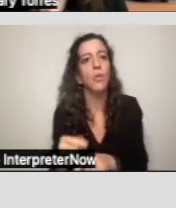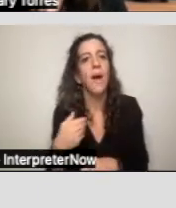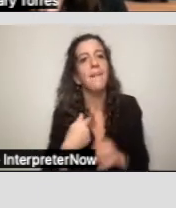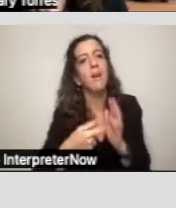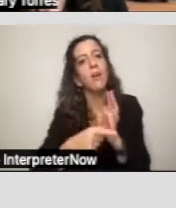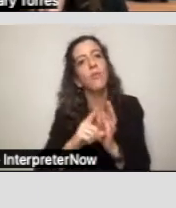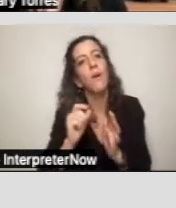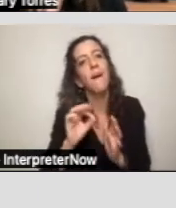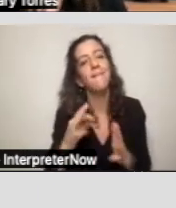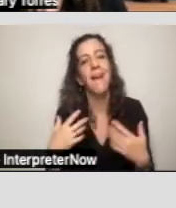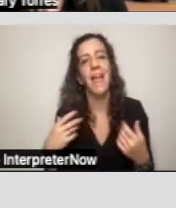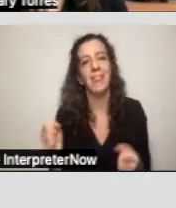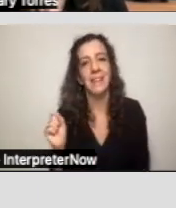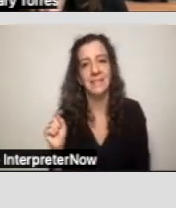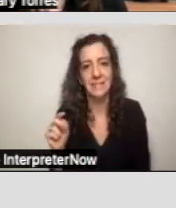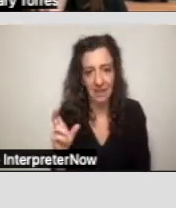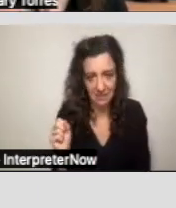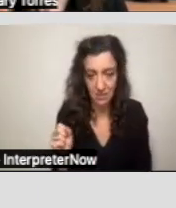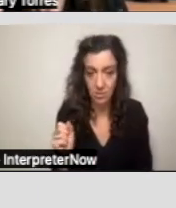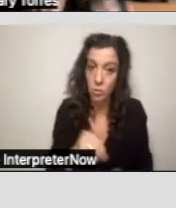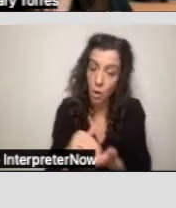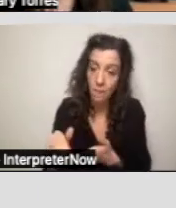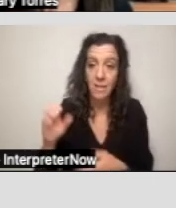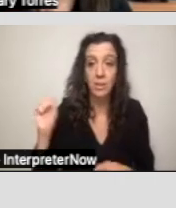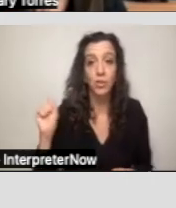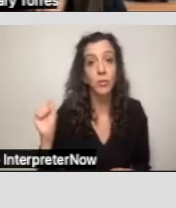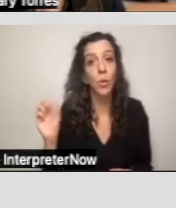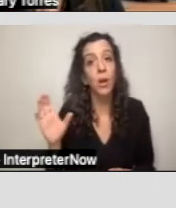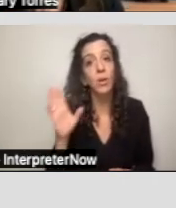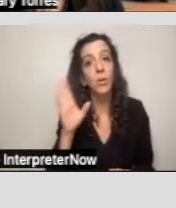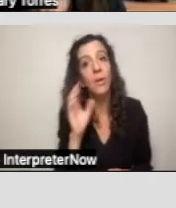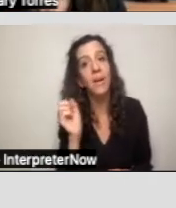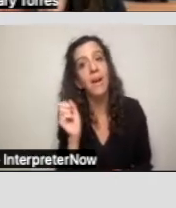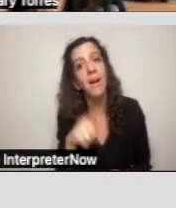So a lot of times service coordinators will ask what's the last hospitalization?